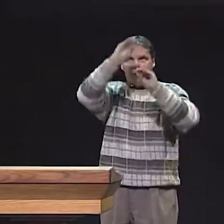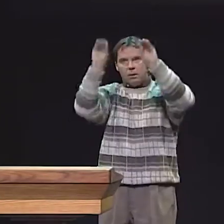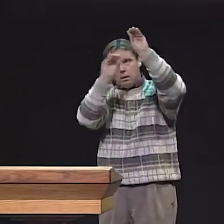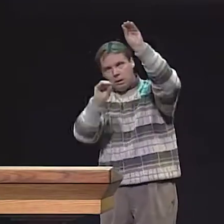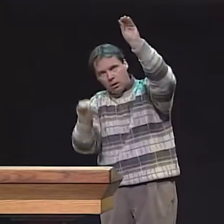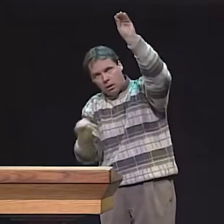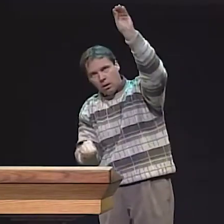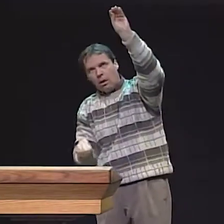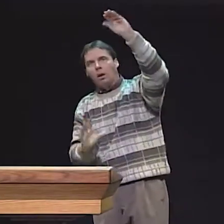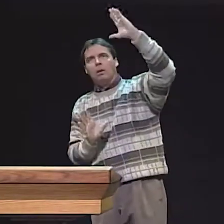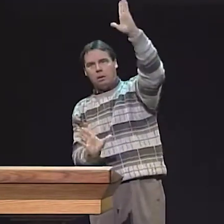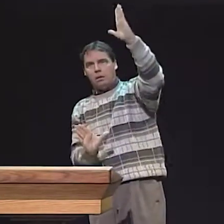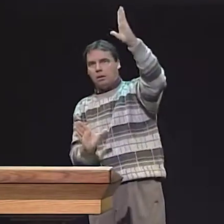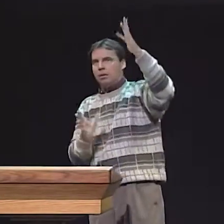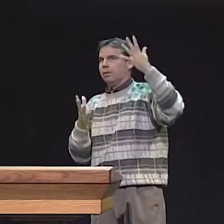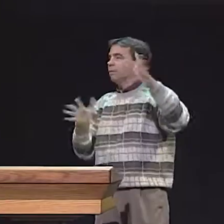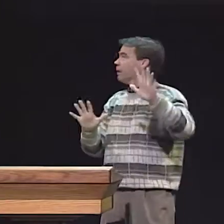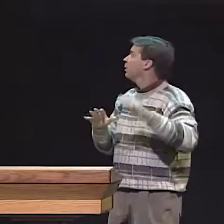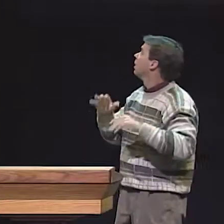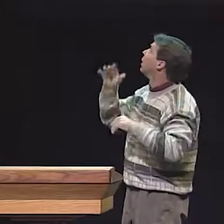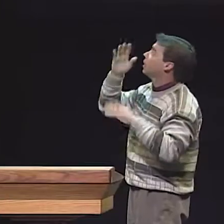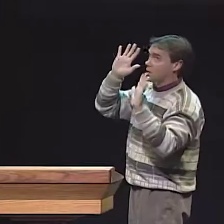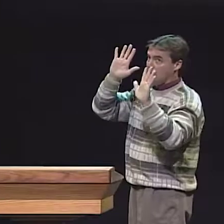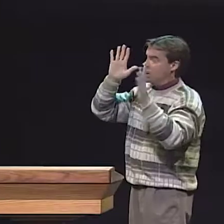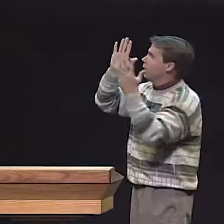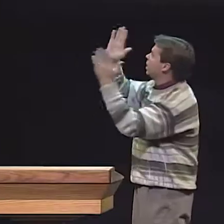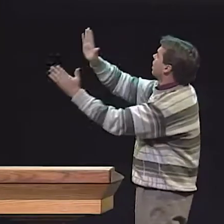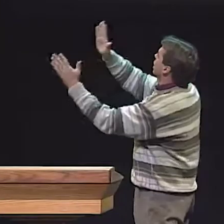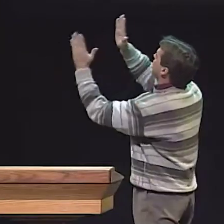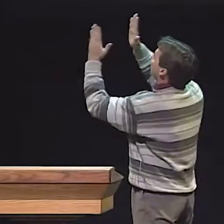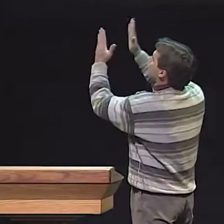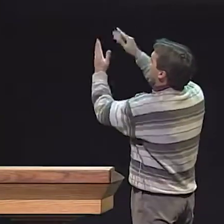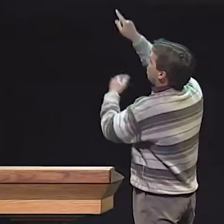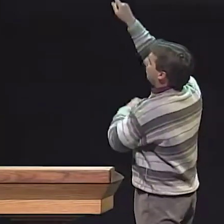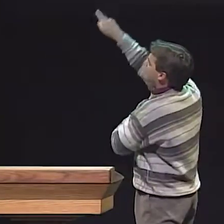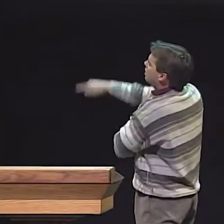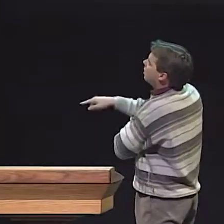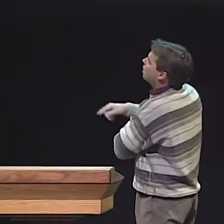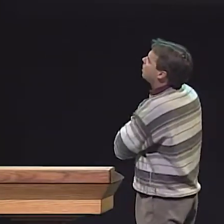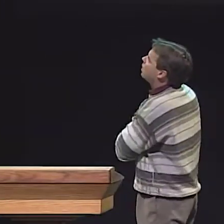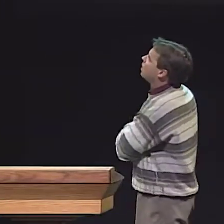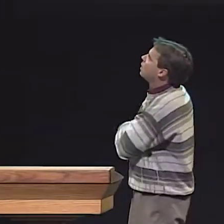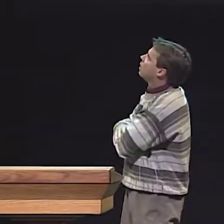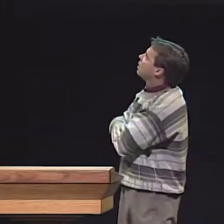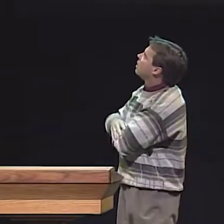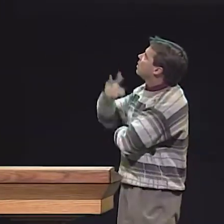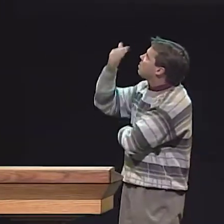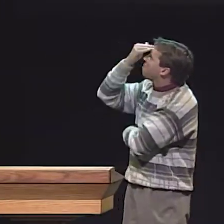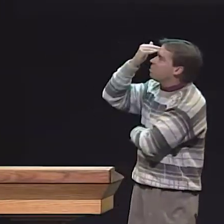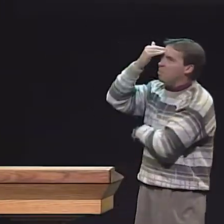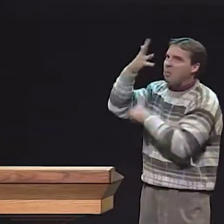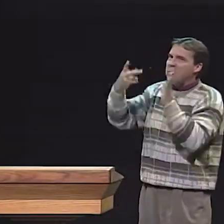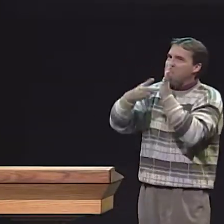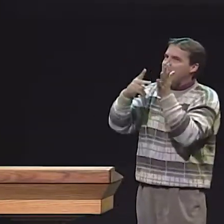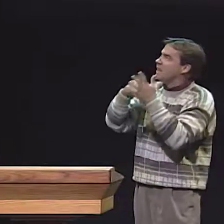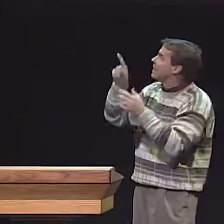ALL THE WAY TO MORE COMPLEX CONSTRUCTIONS LIKE CLASSIFIERS AND SO ON, WHICH WOULD APPEAR LATER ON IN THEIR ACQUISITION.